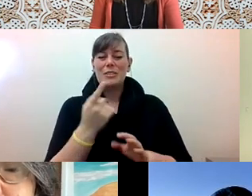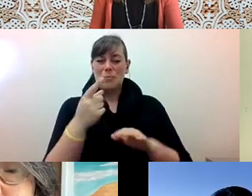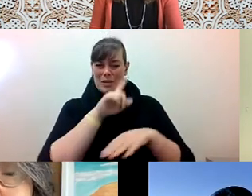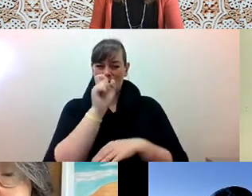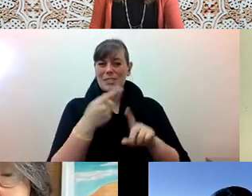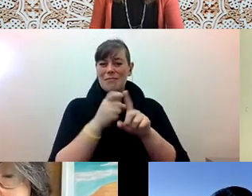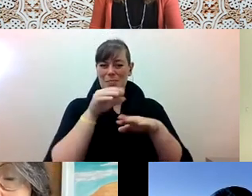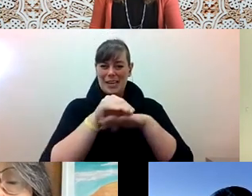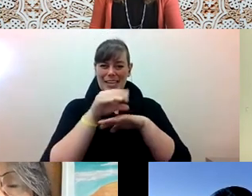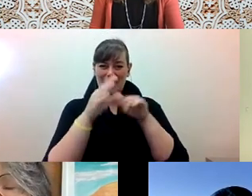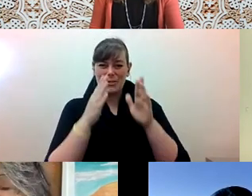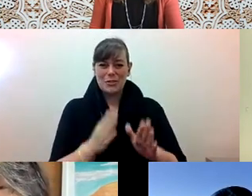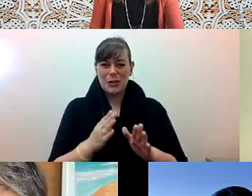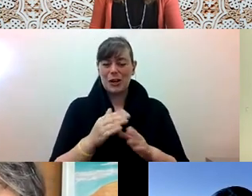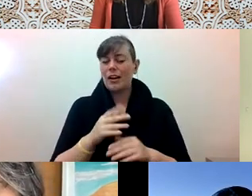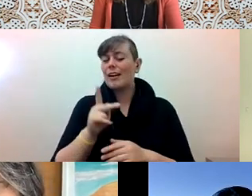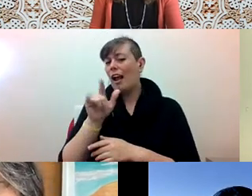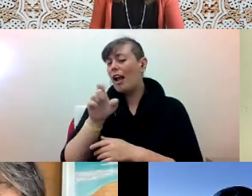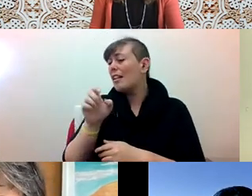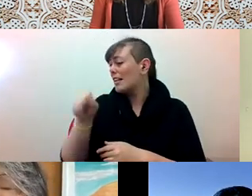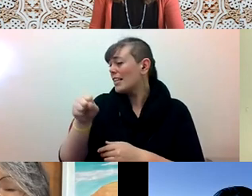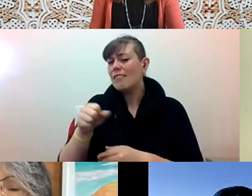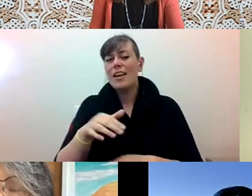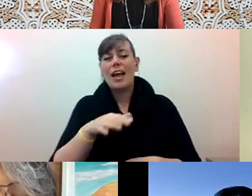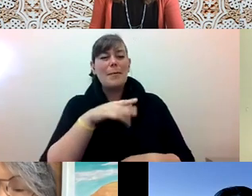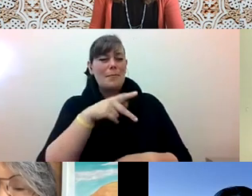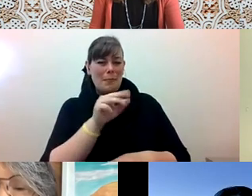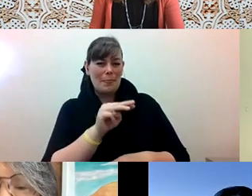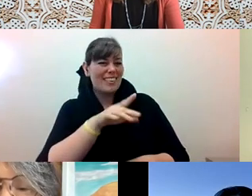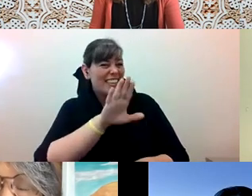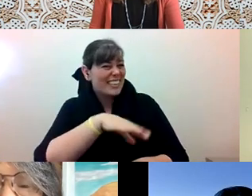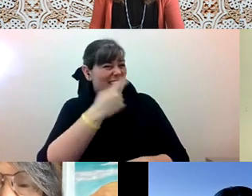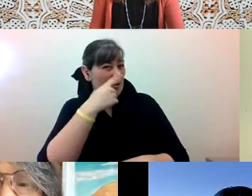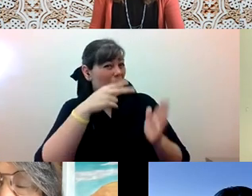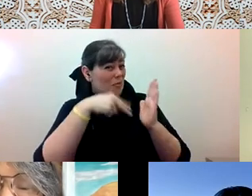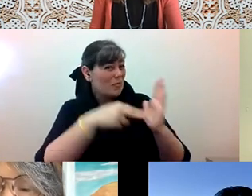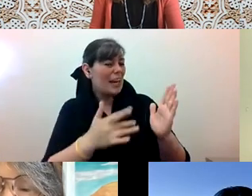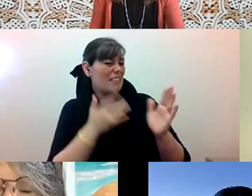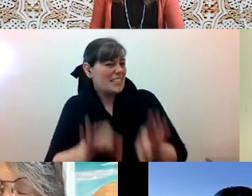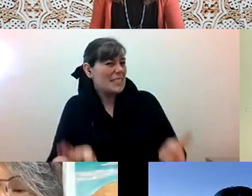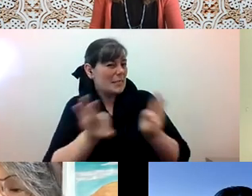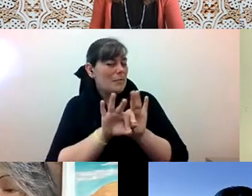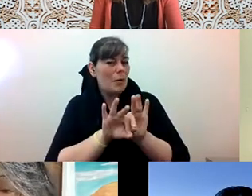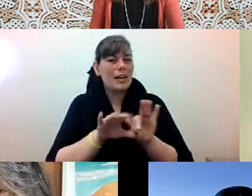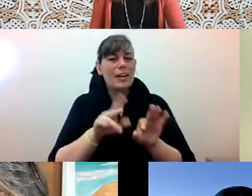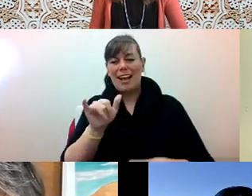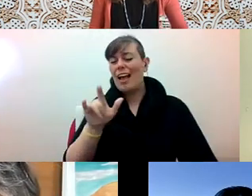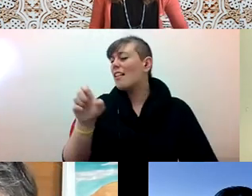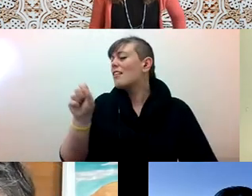pam tau lee: Um do you want to read that I think that's an important one. Kyle Livie (he/him/his): Yea, I'll read it out right now actually, Thank you Pam.